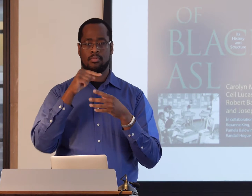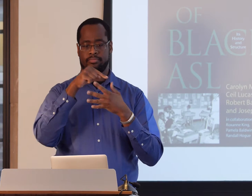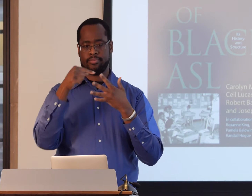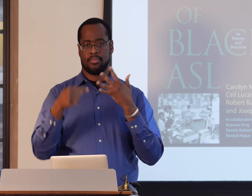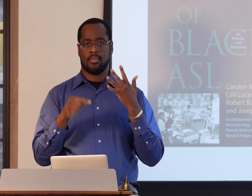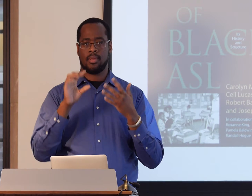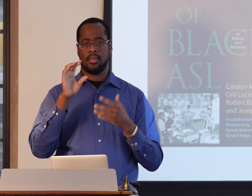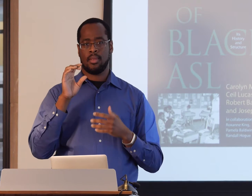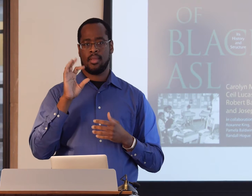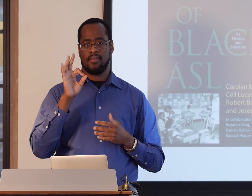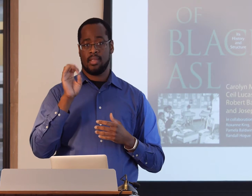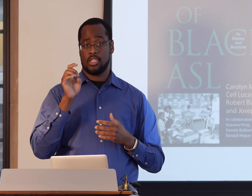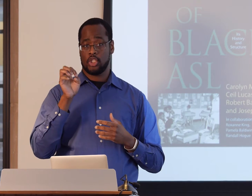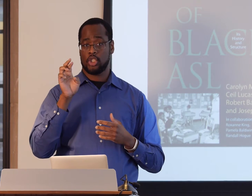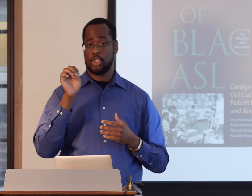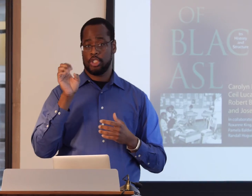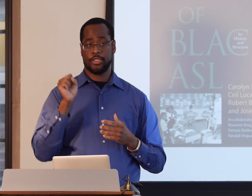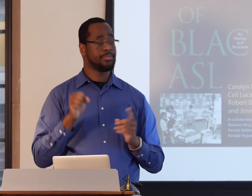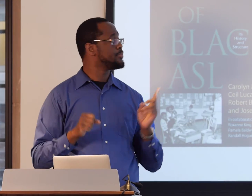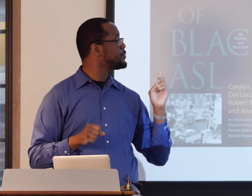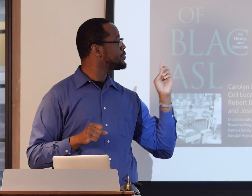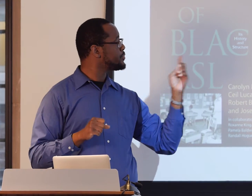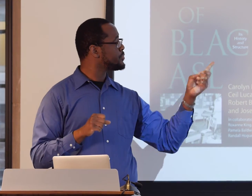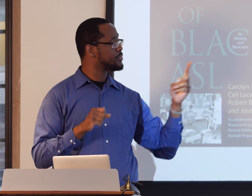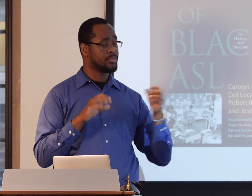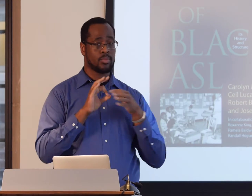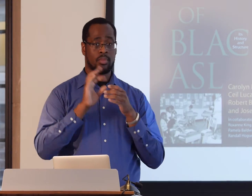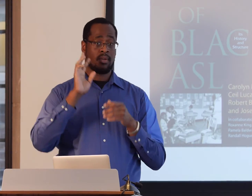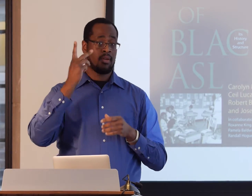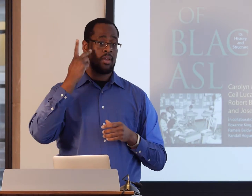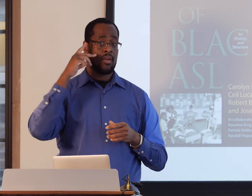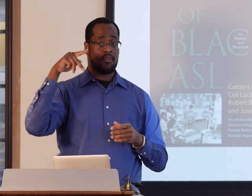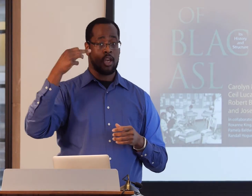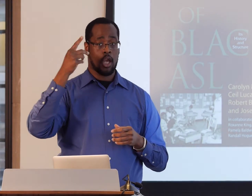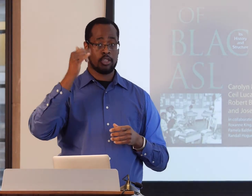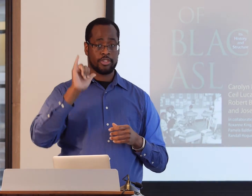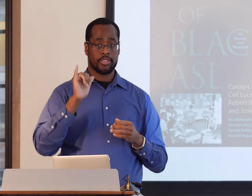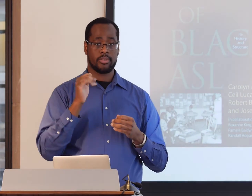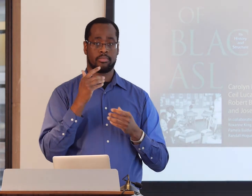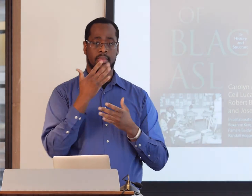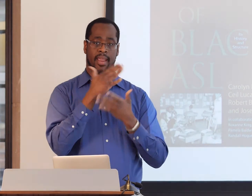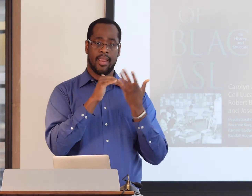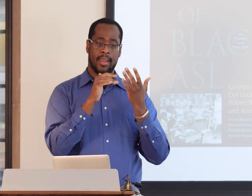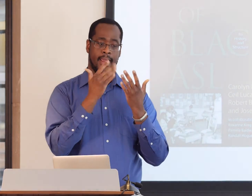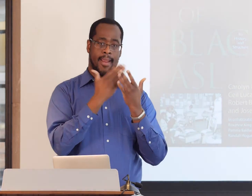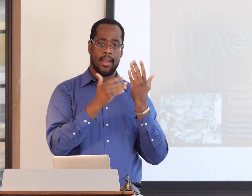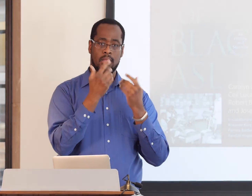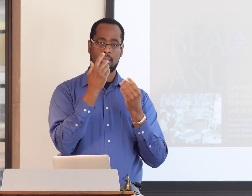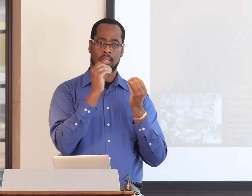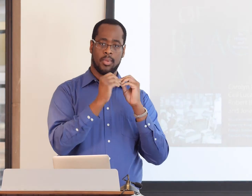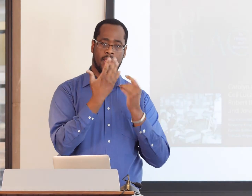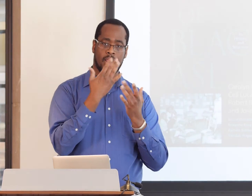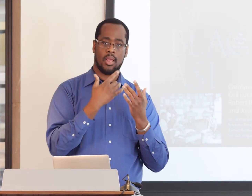And in this book we focus on eight different features of the language. We focus on phonology.